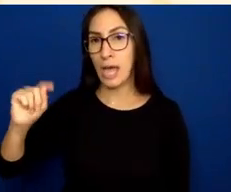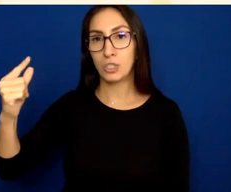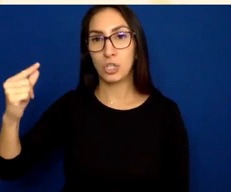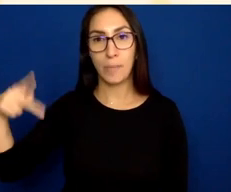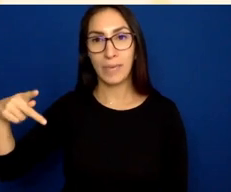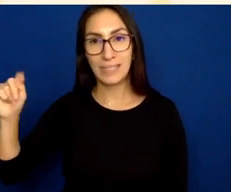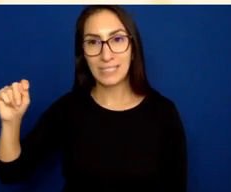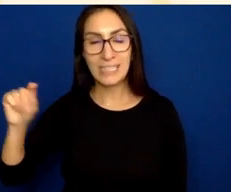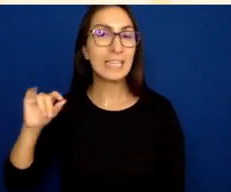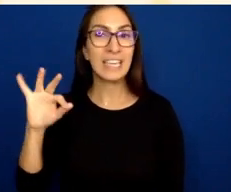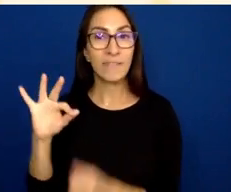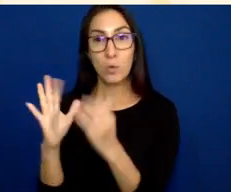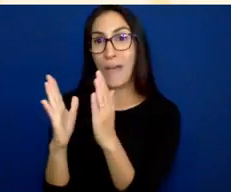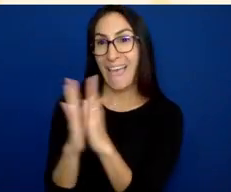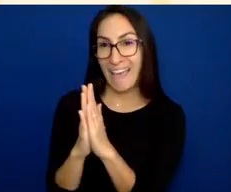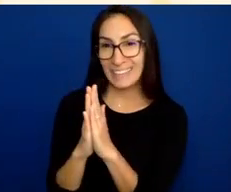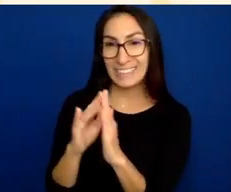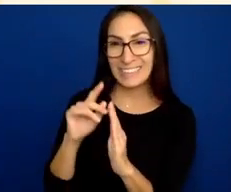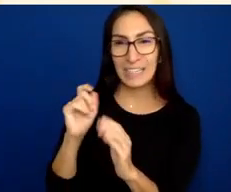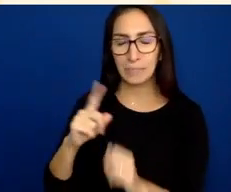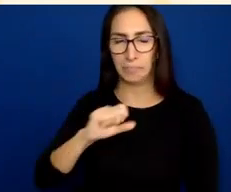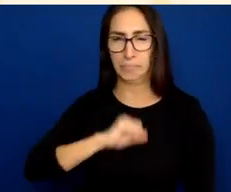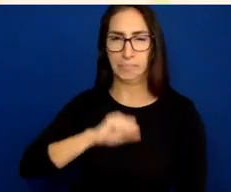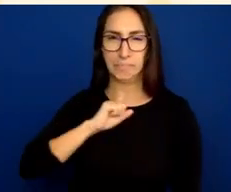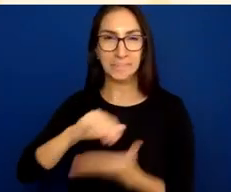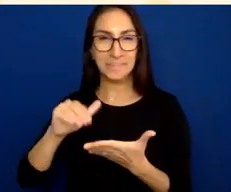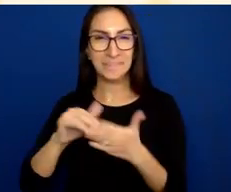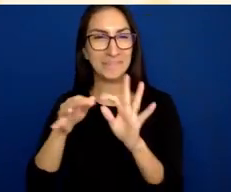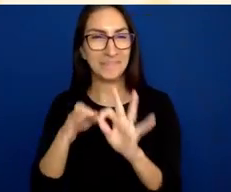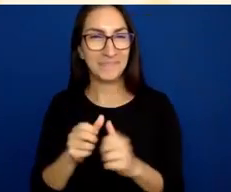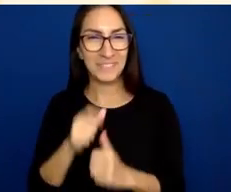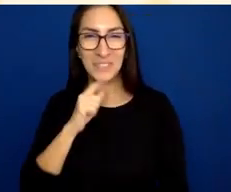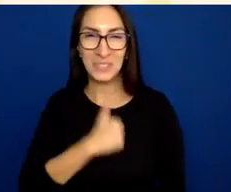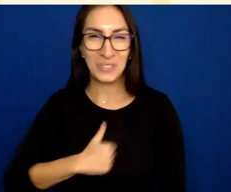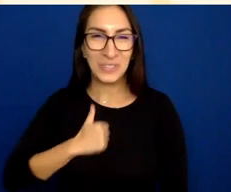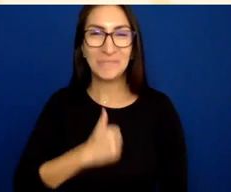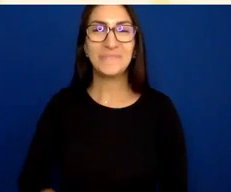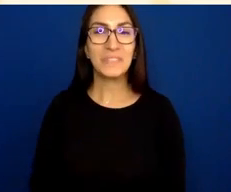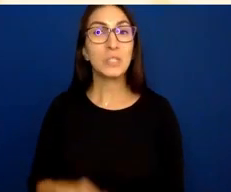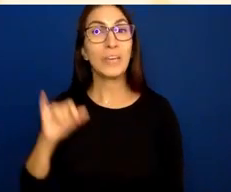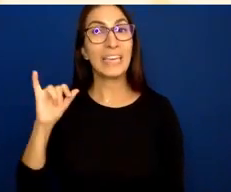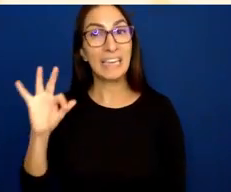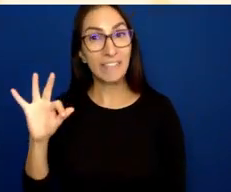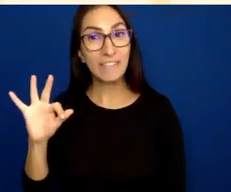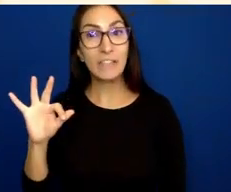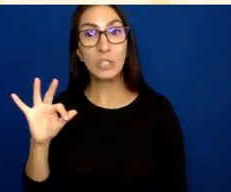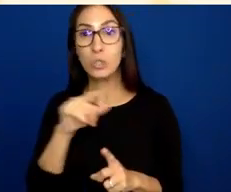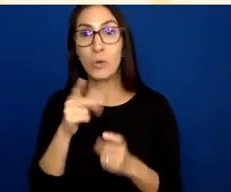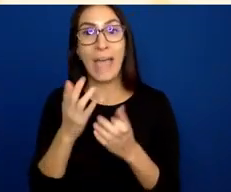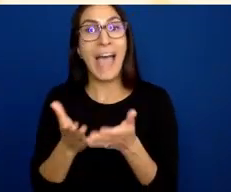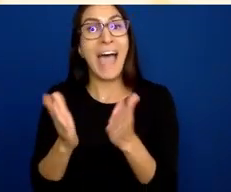As long as you are asking the question in the right way,